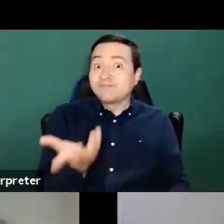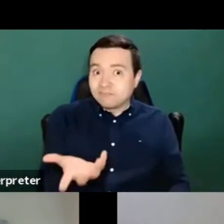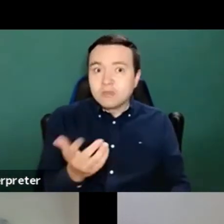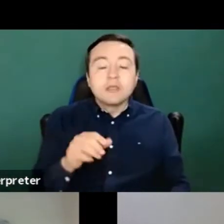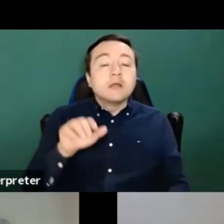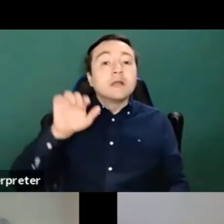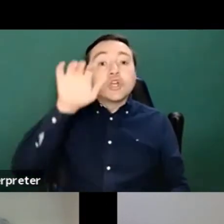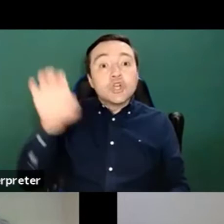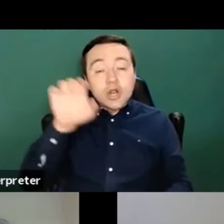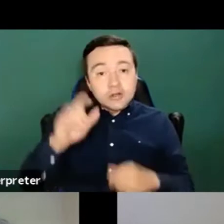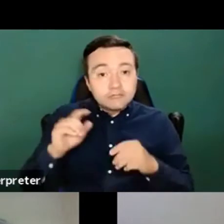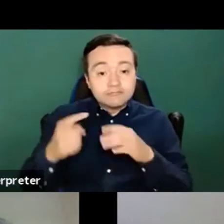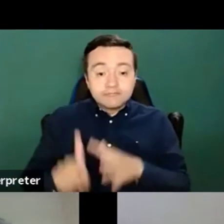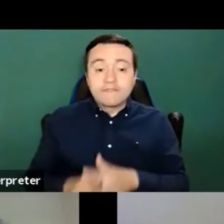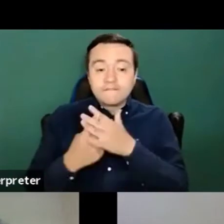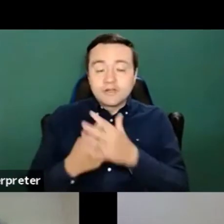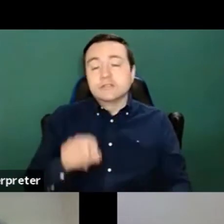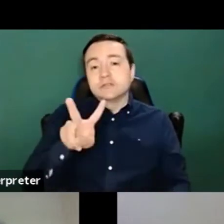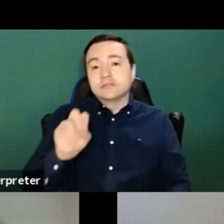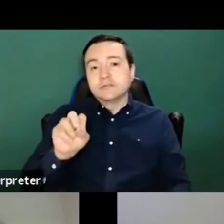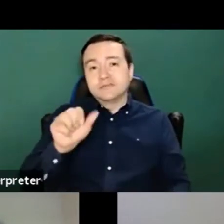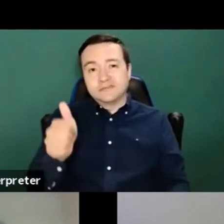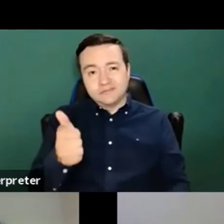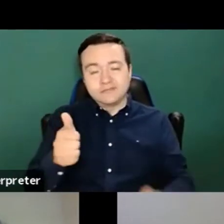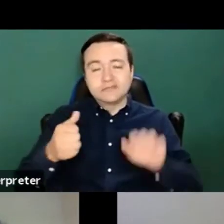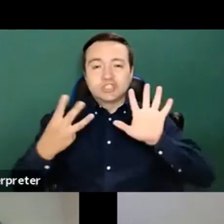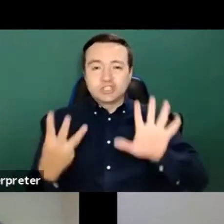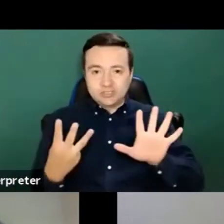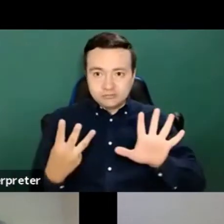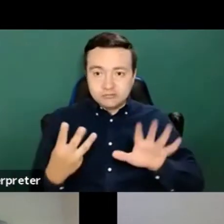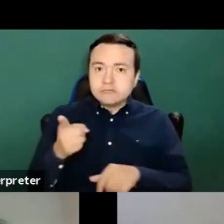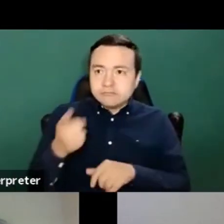With a face to face event in Brussels, now we're doing this anniversary event.